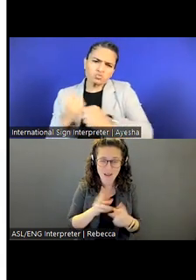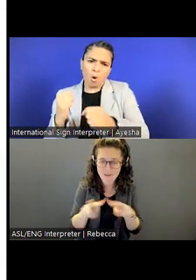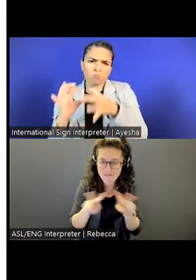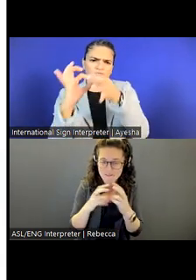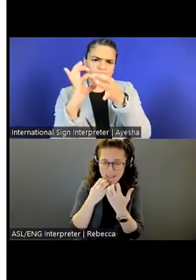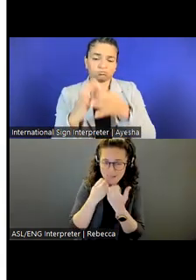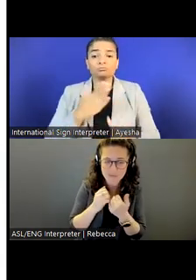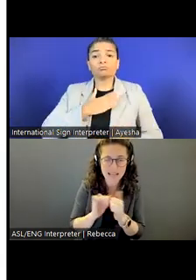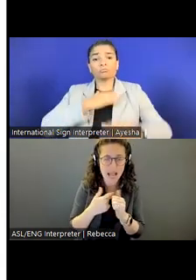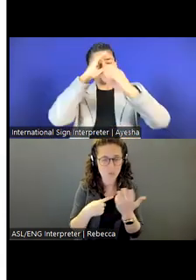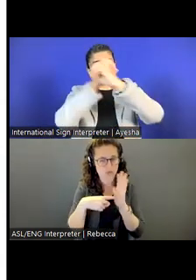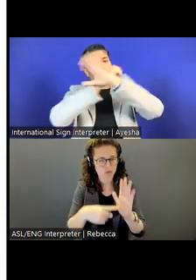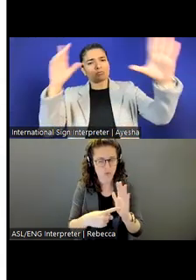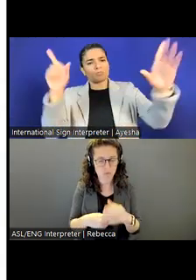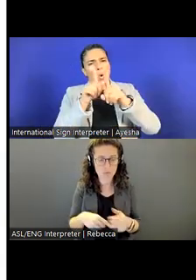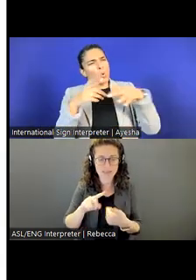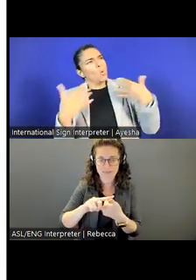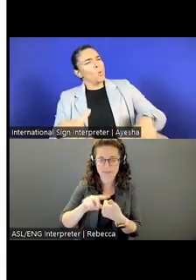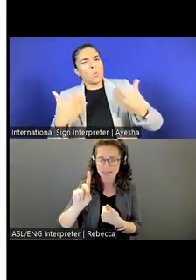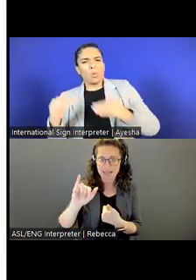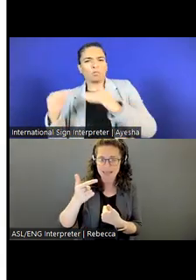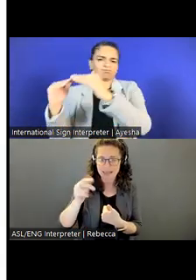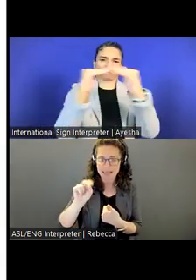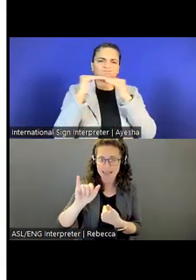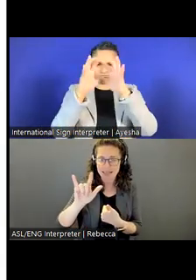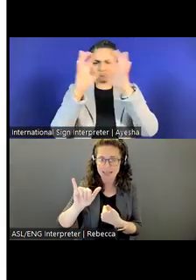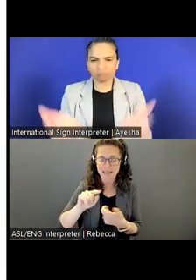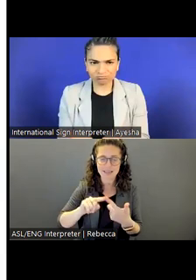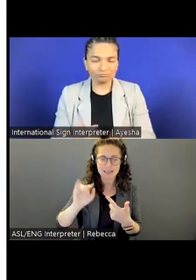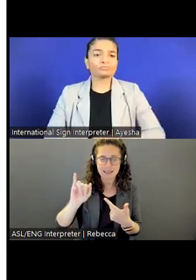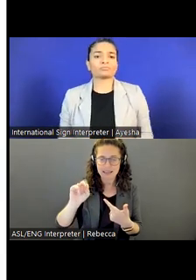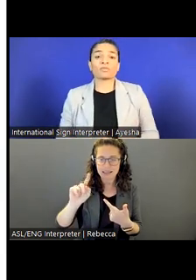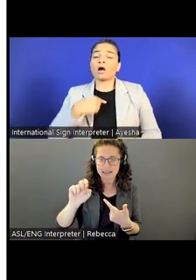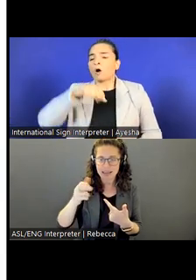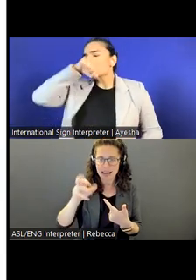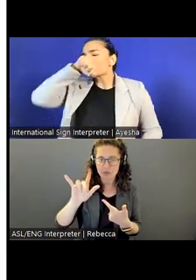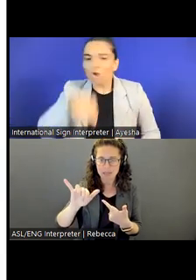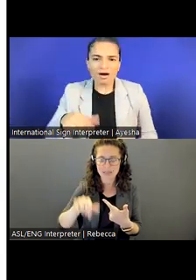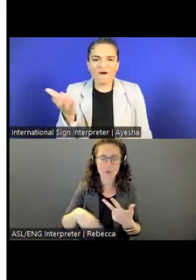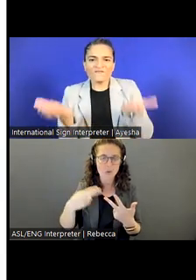Our values are dignity, integrity, humility, creativity, and connection.